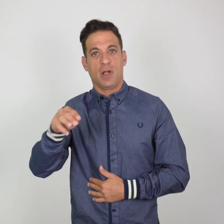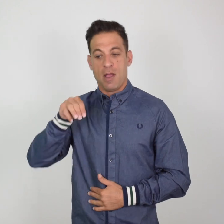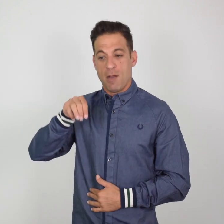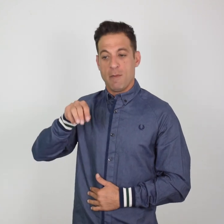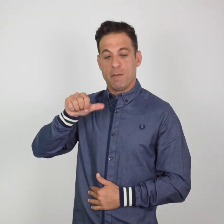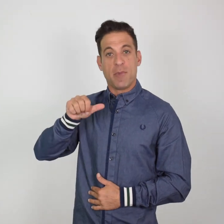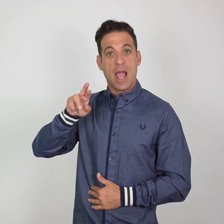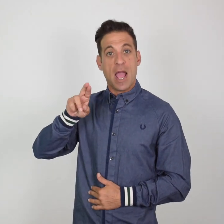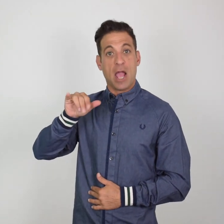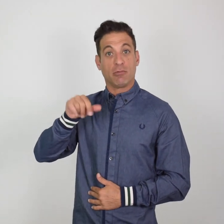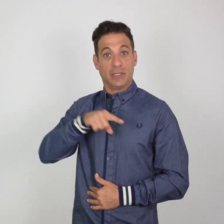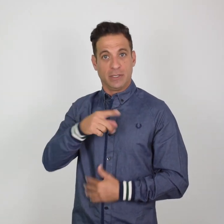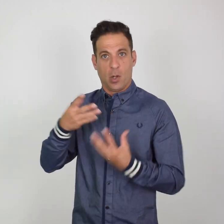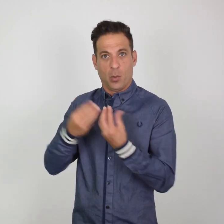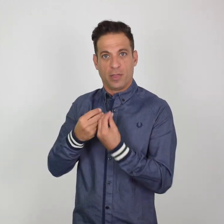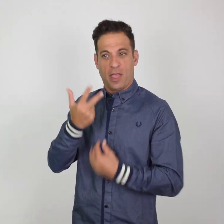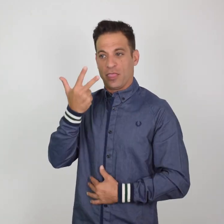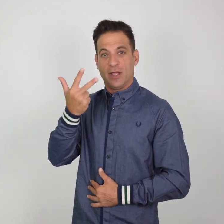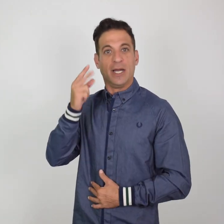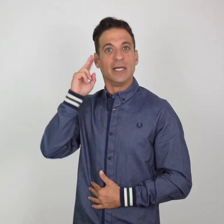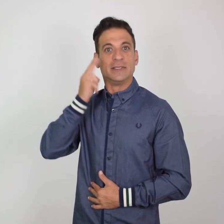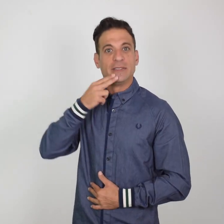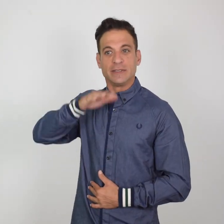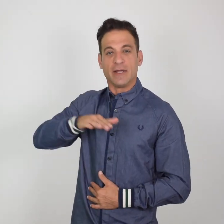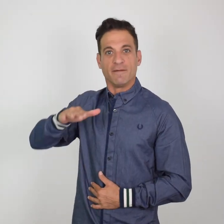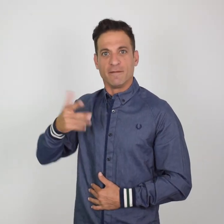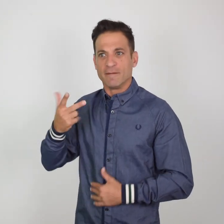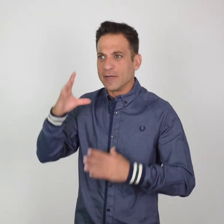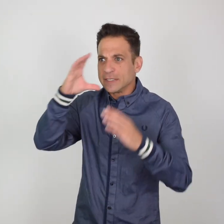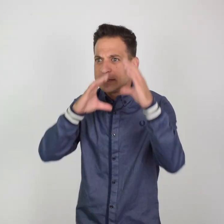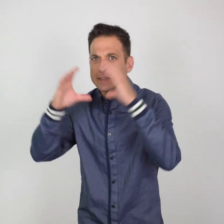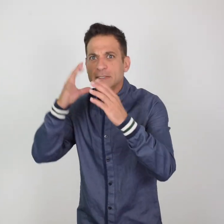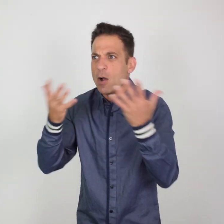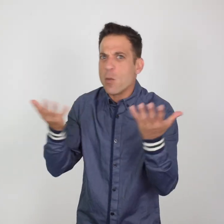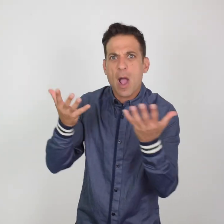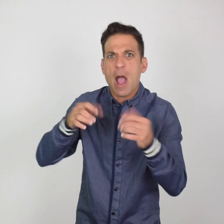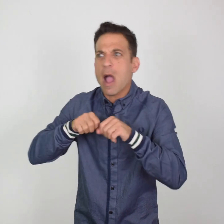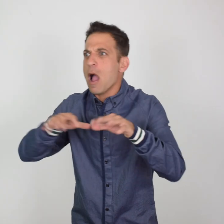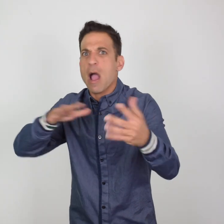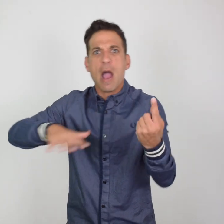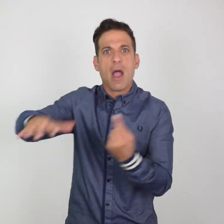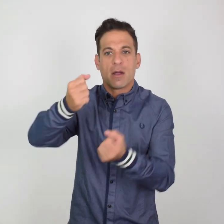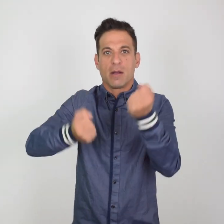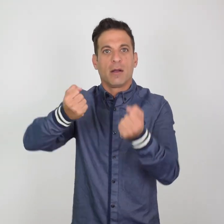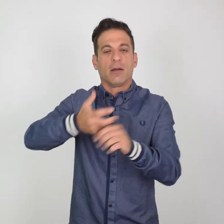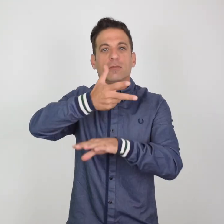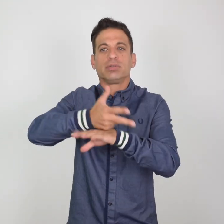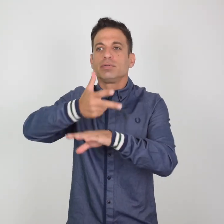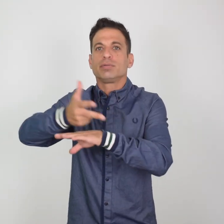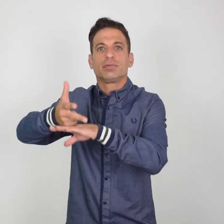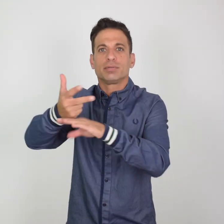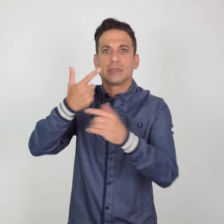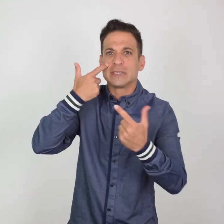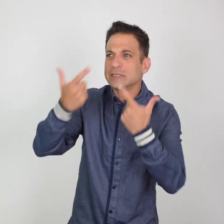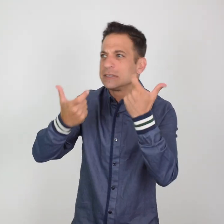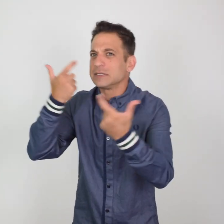to look for him and found him in a parking lot. Mary asked him